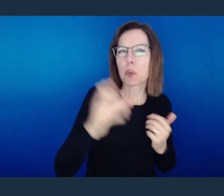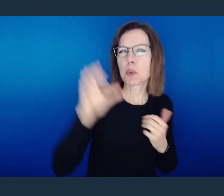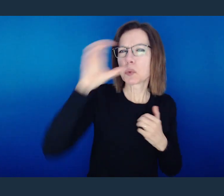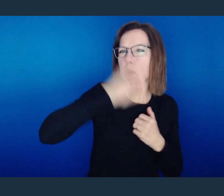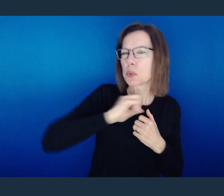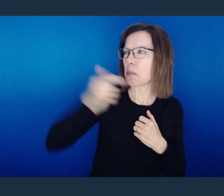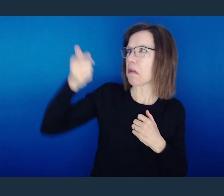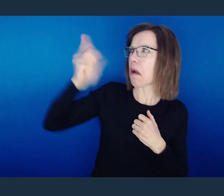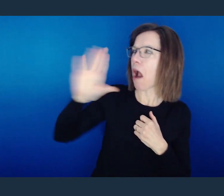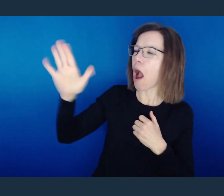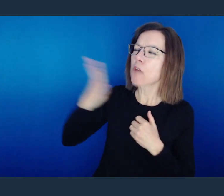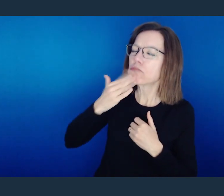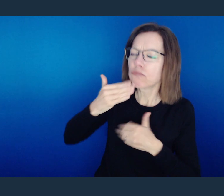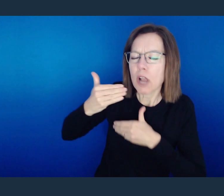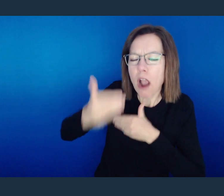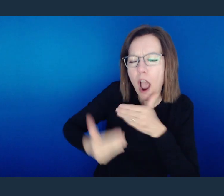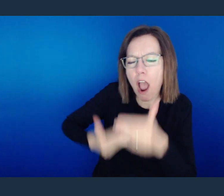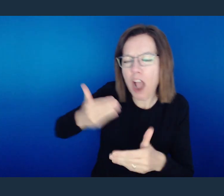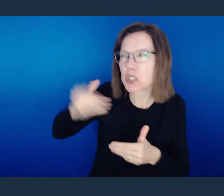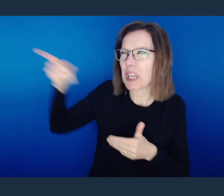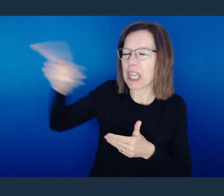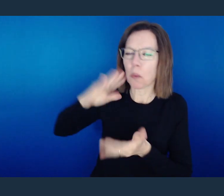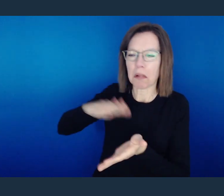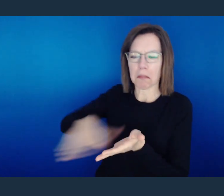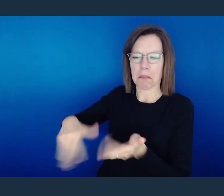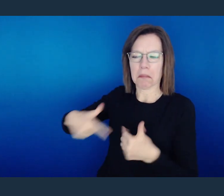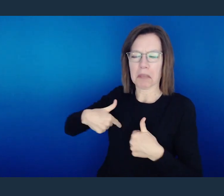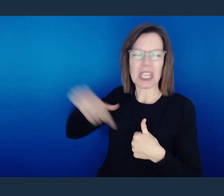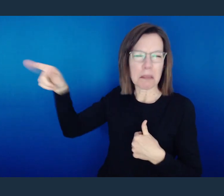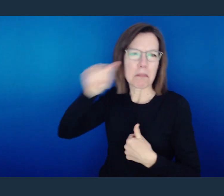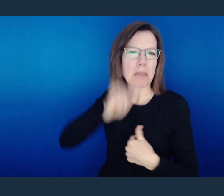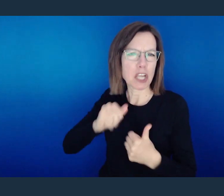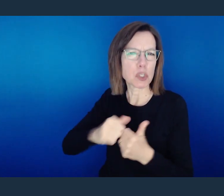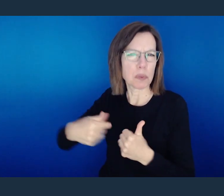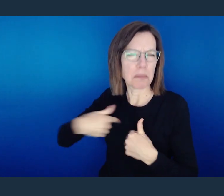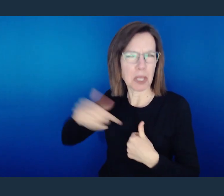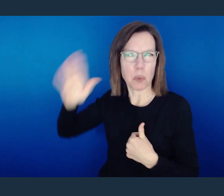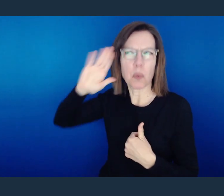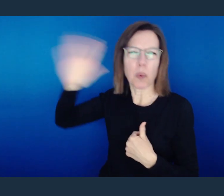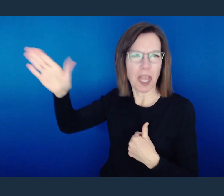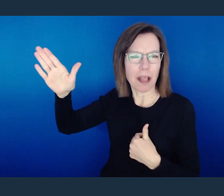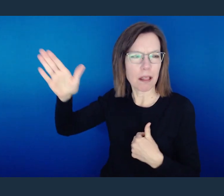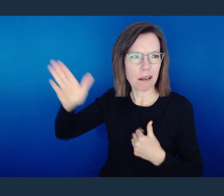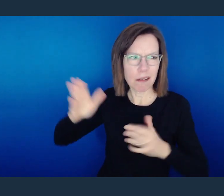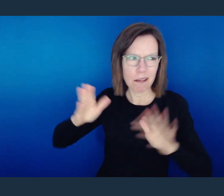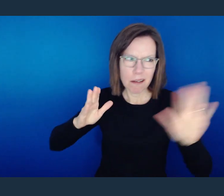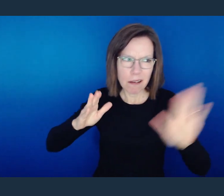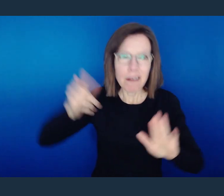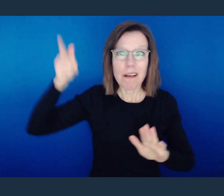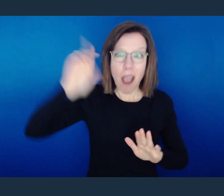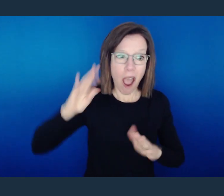Or do you presume on the riches of His kindness and forbearance and patience, not knowing